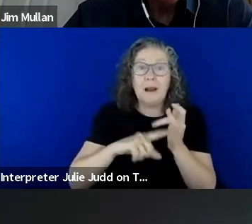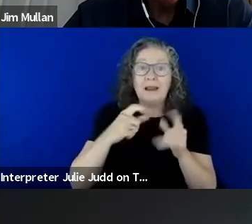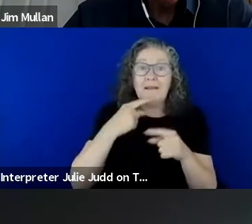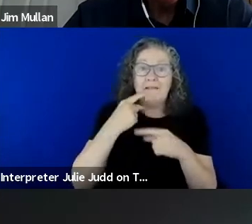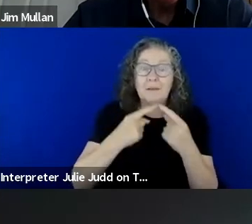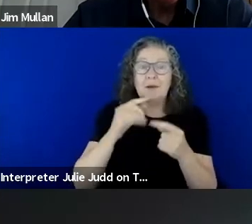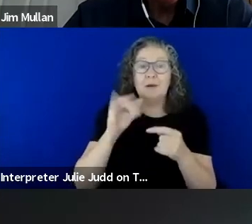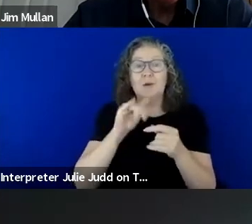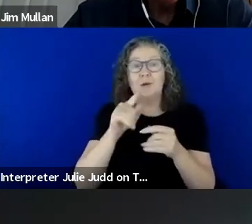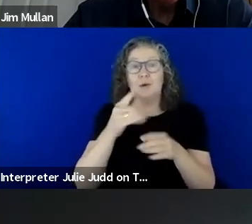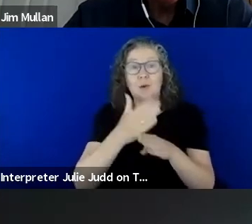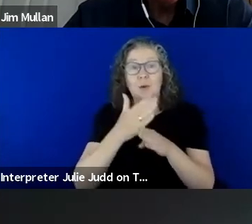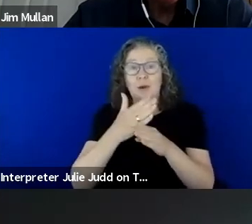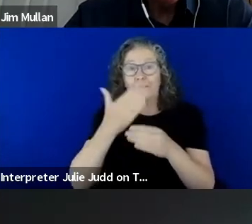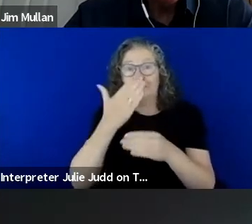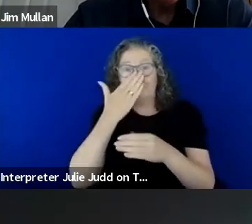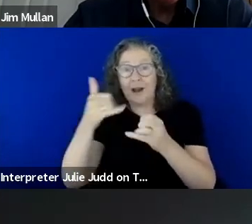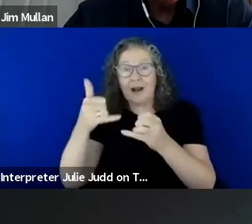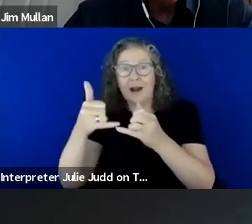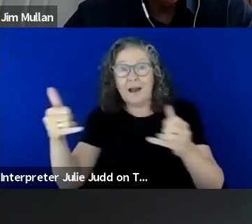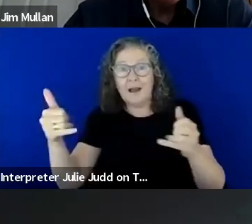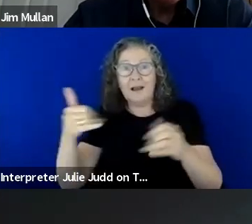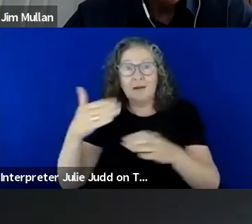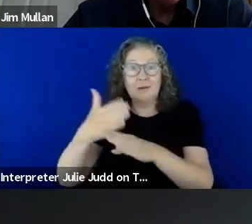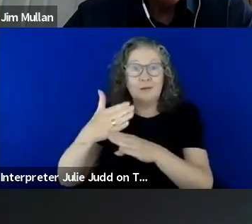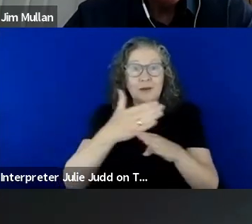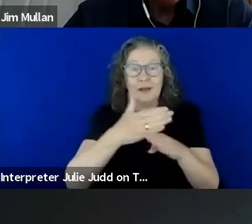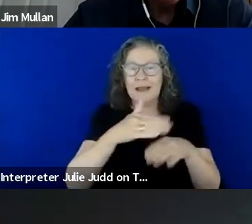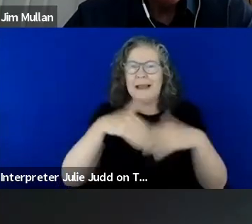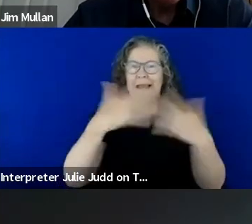within our sector, every interaction with our communities obviously matters and is critical.